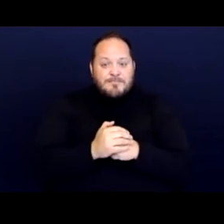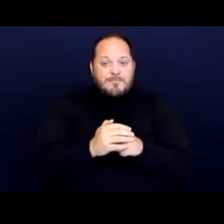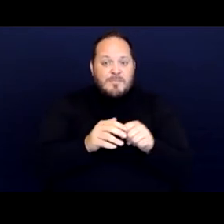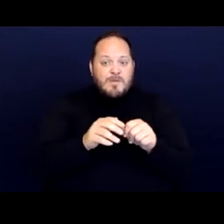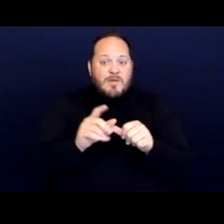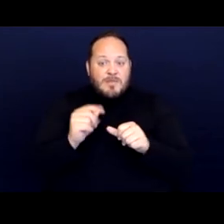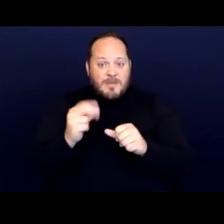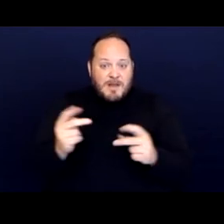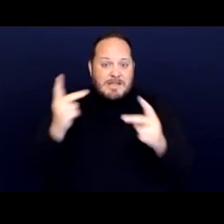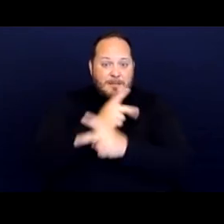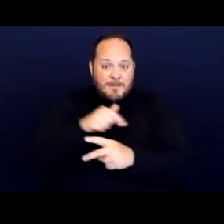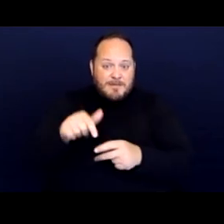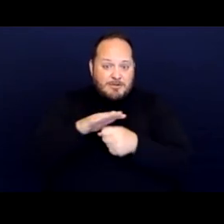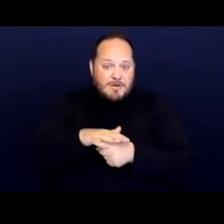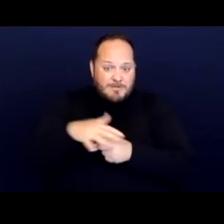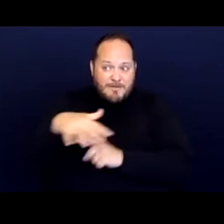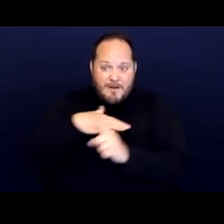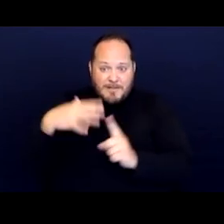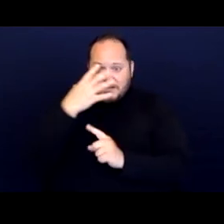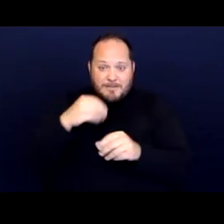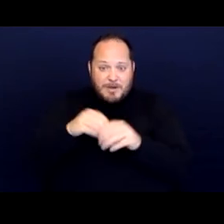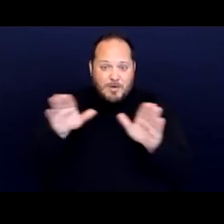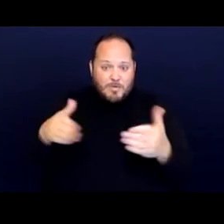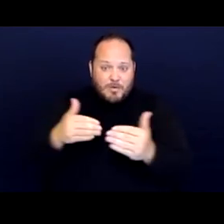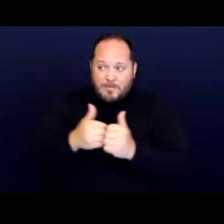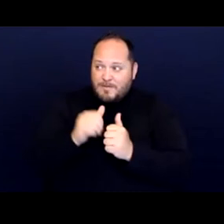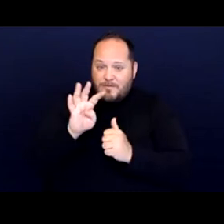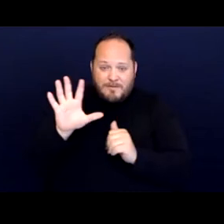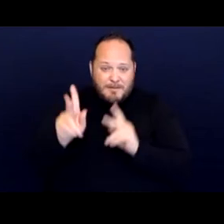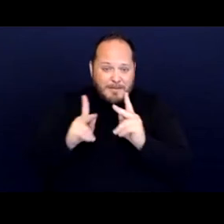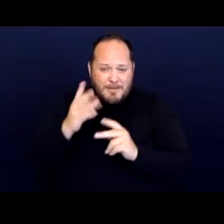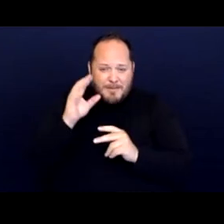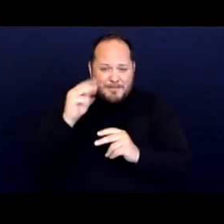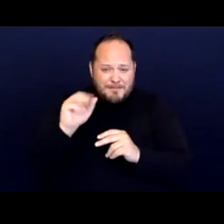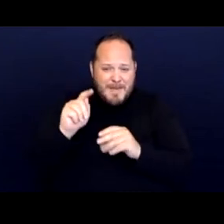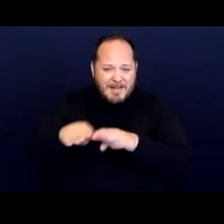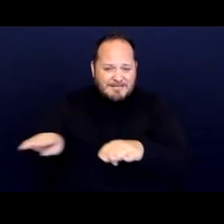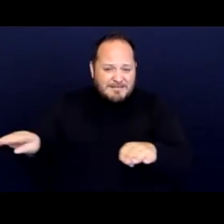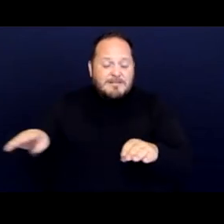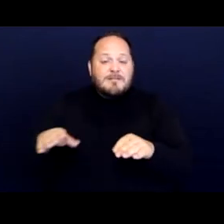of being in a room with 45 people in mats on the floor, they were also strict rules regarding noise